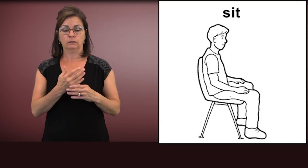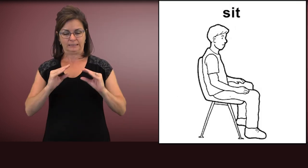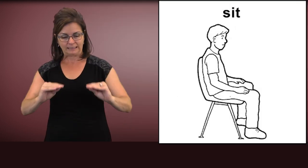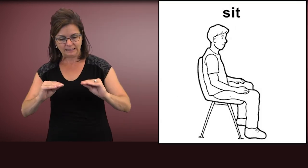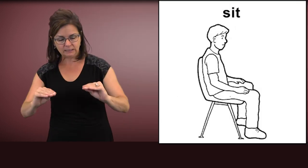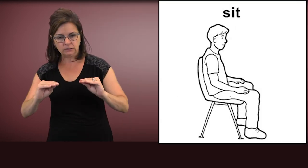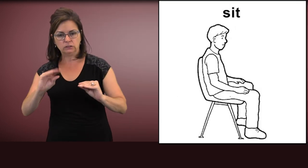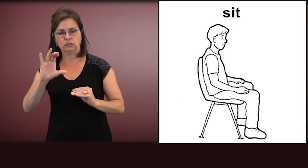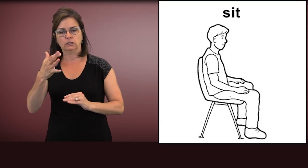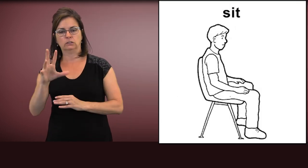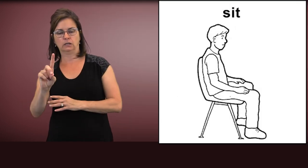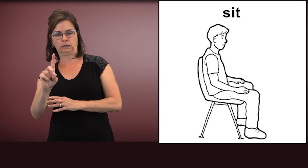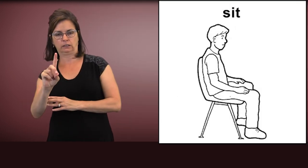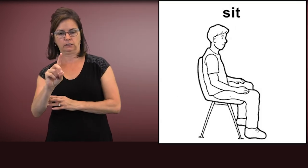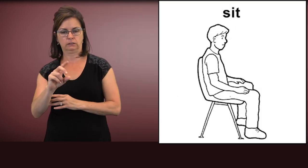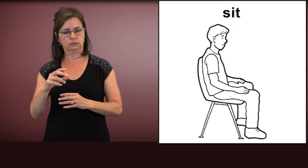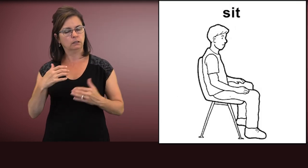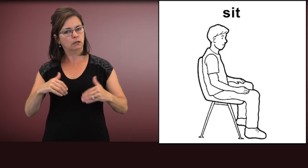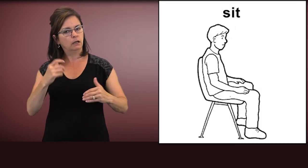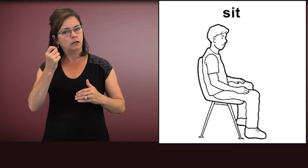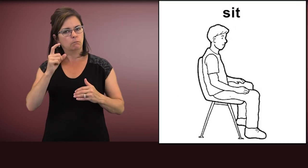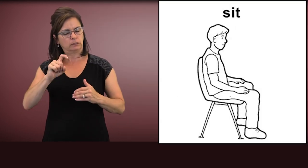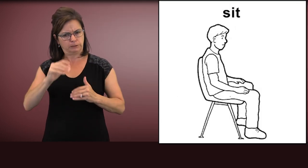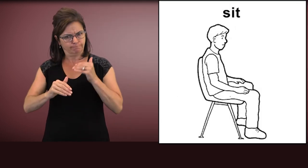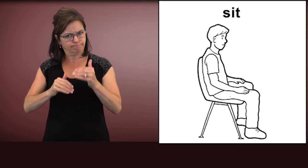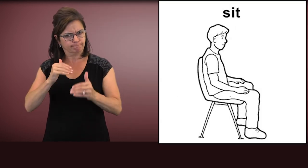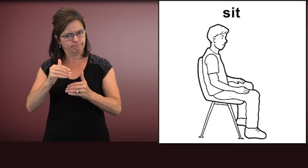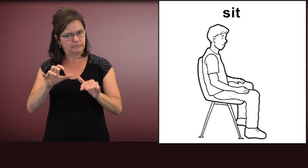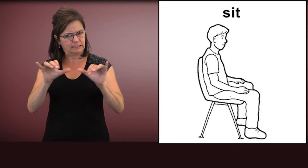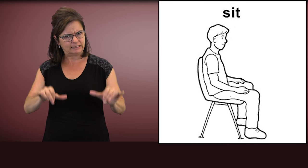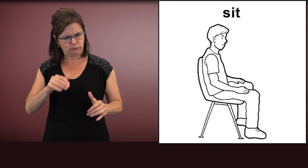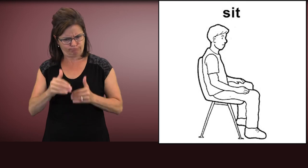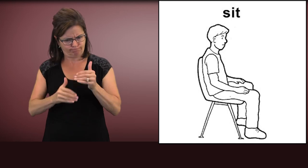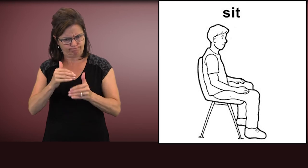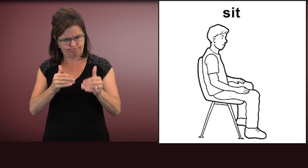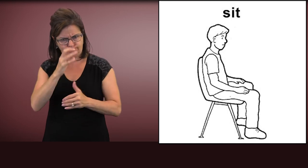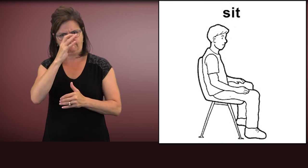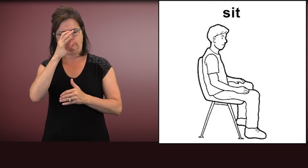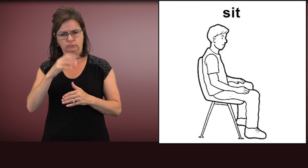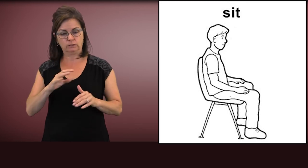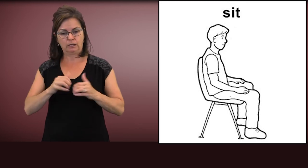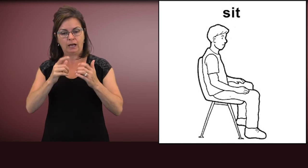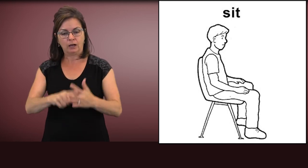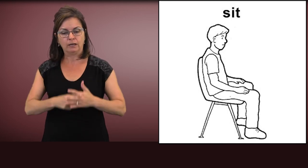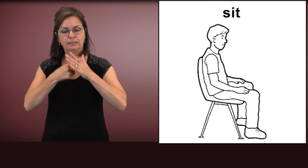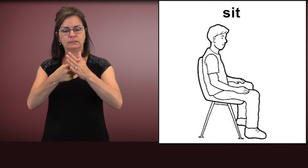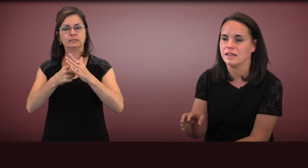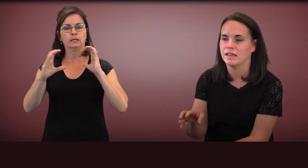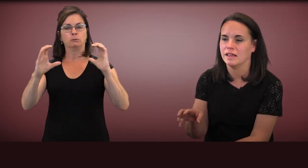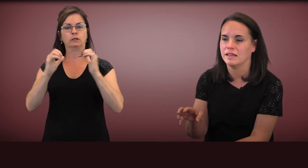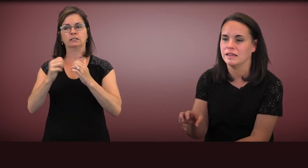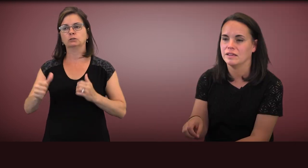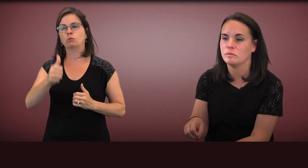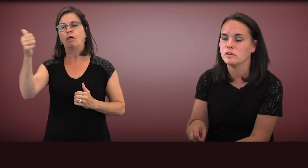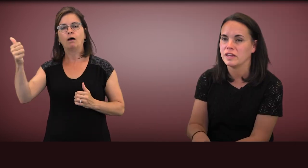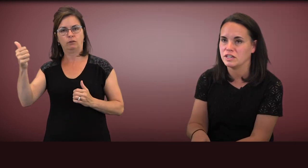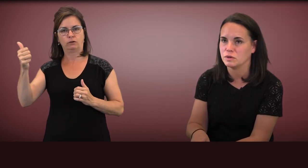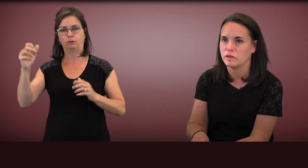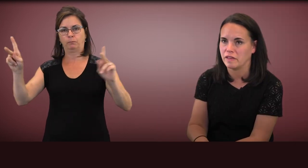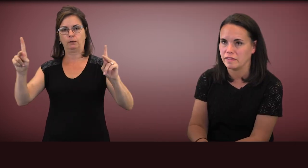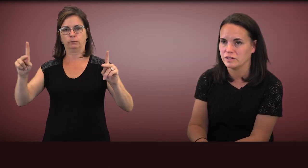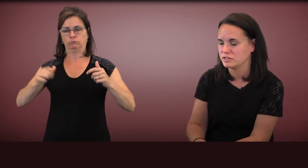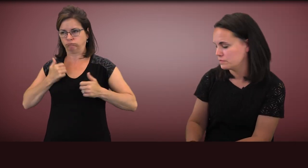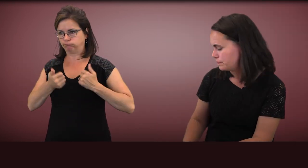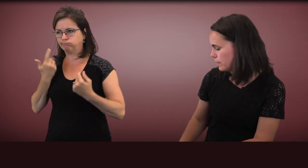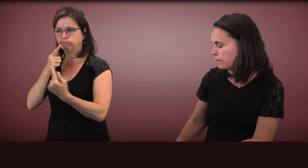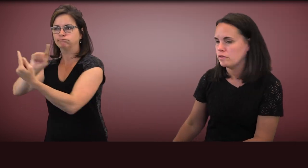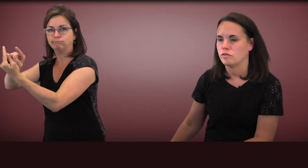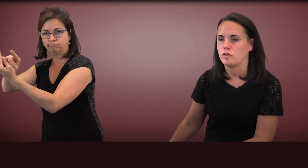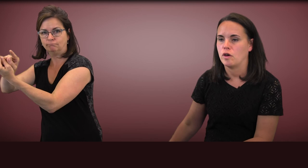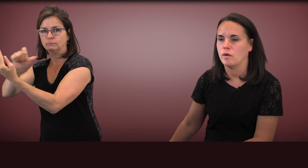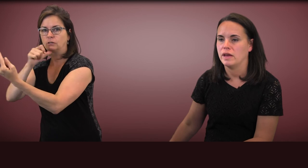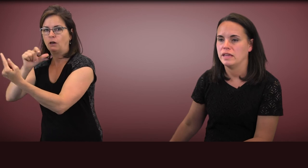to teach a child systematically how to initiate communication with others.